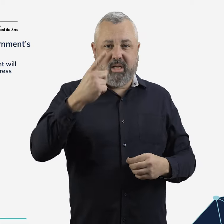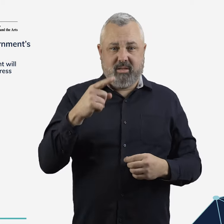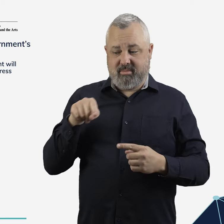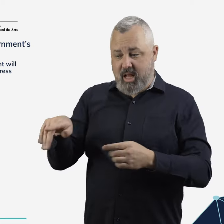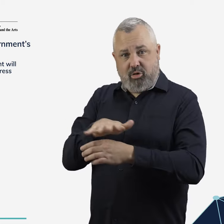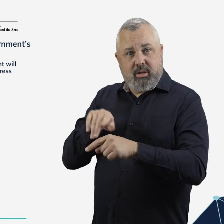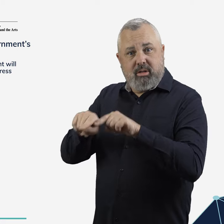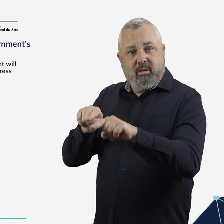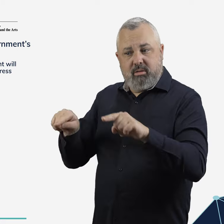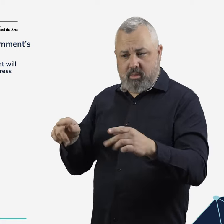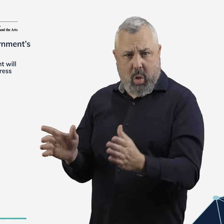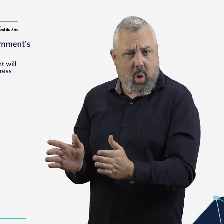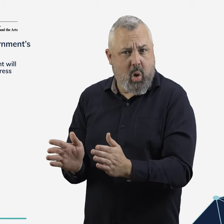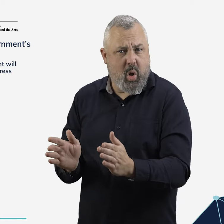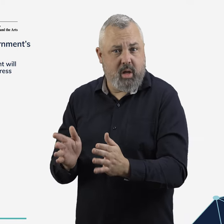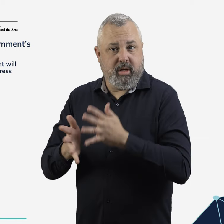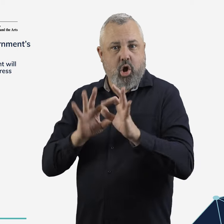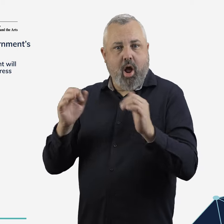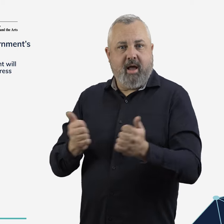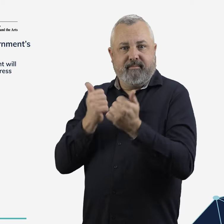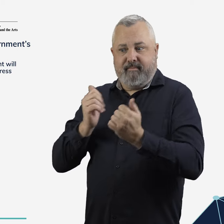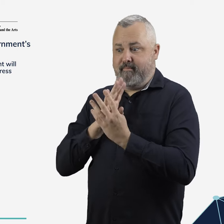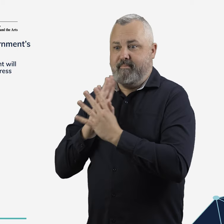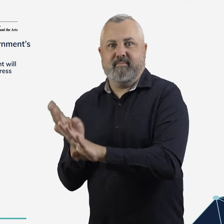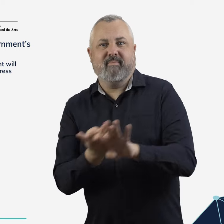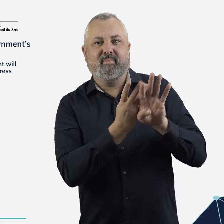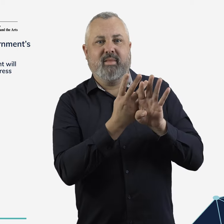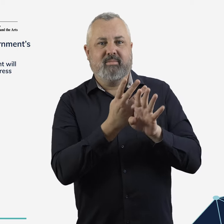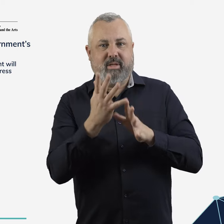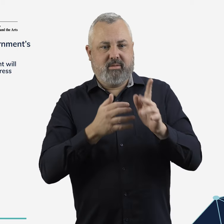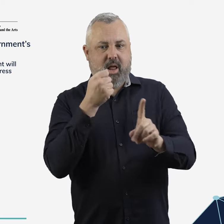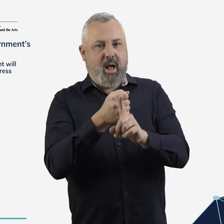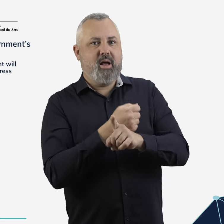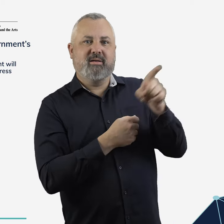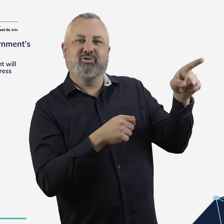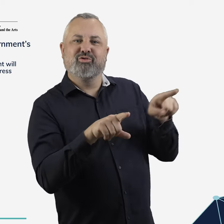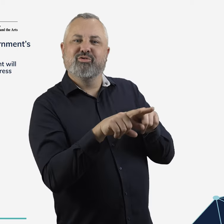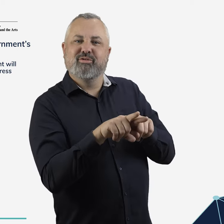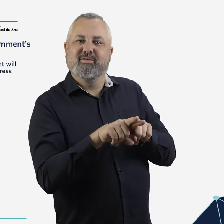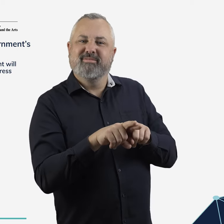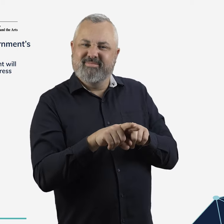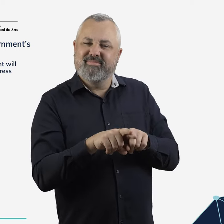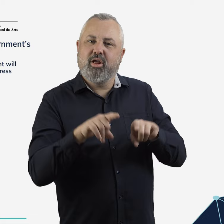aviation workforce to develop the skills and experience needed for a career in aviation.